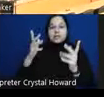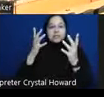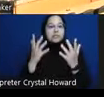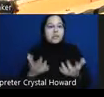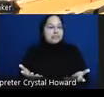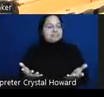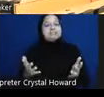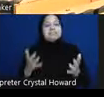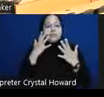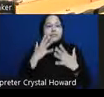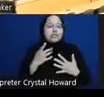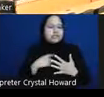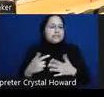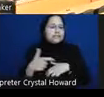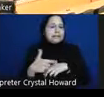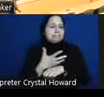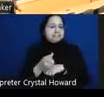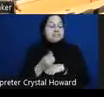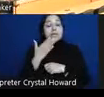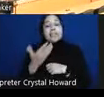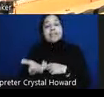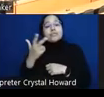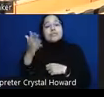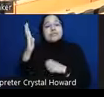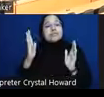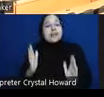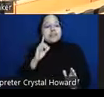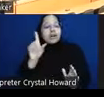not only for really great presentations but for putting them together on very